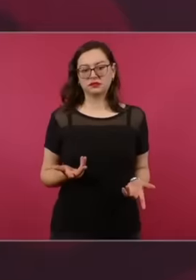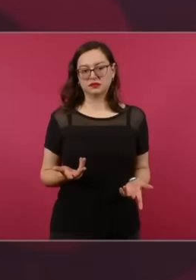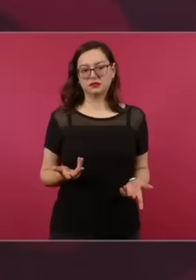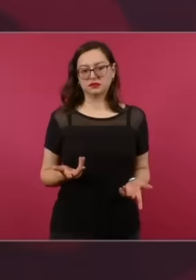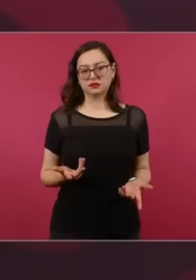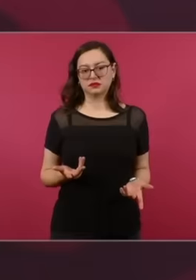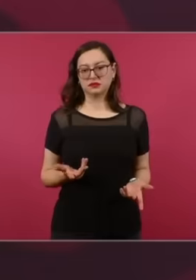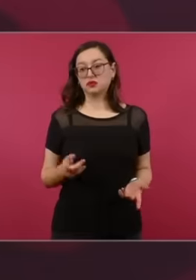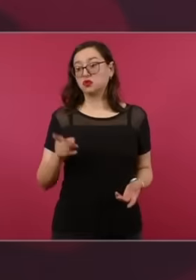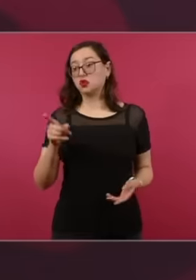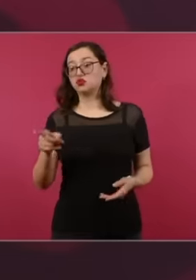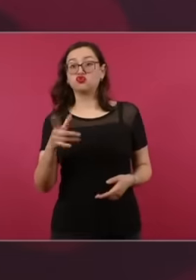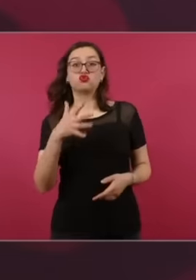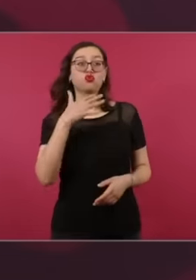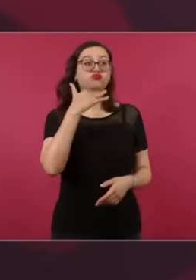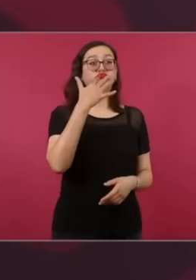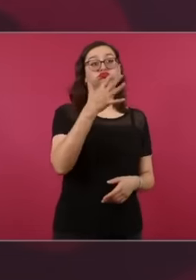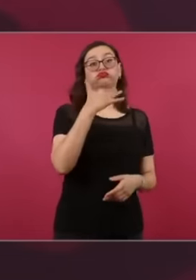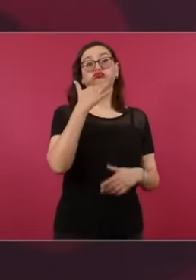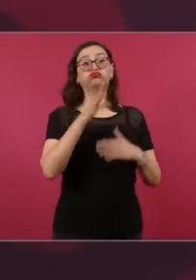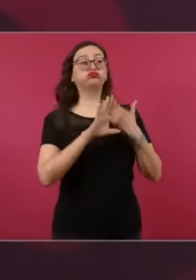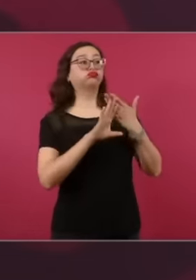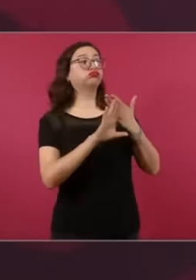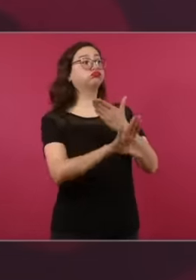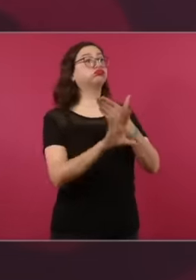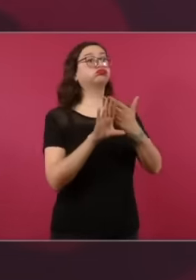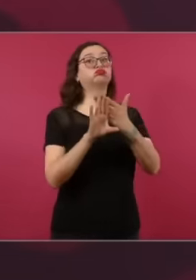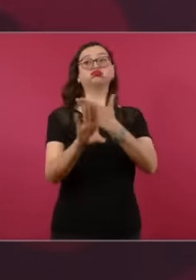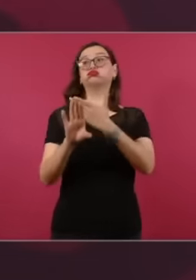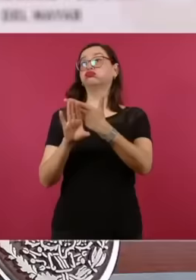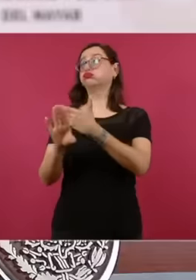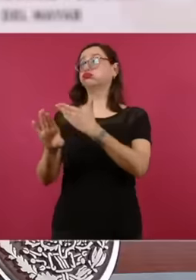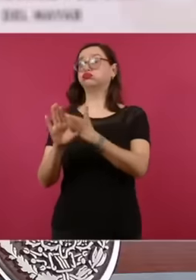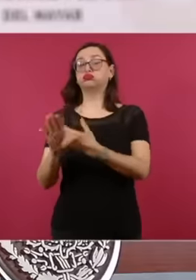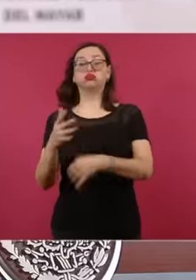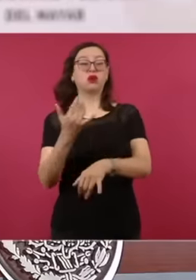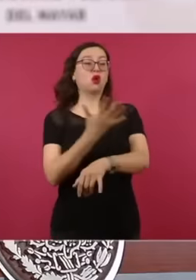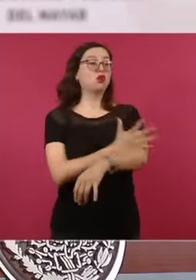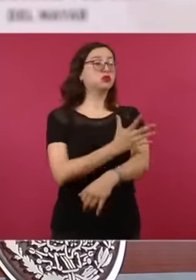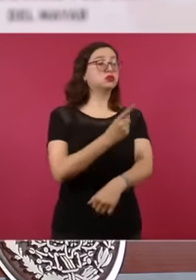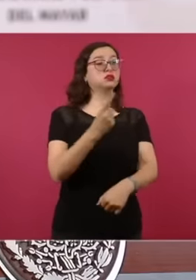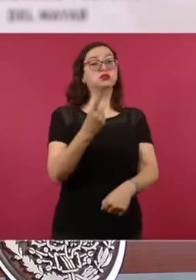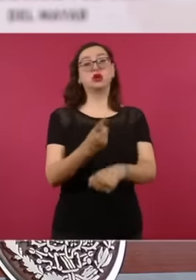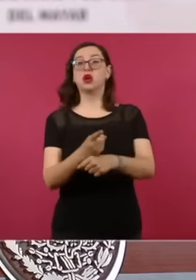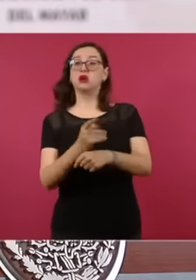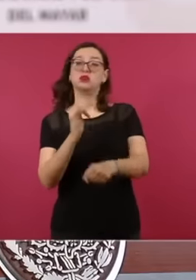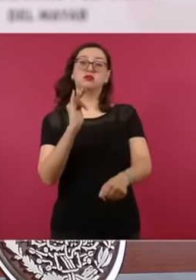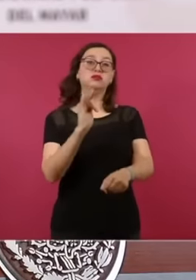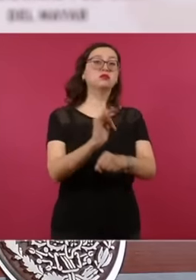you fight corruption And you are in favor of transparency and you do not